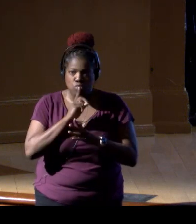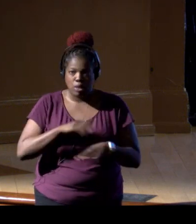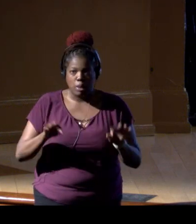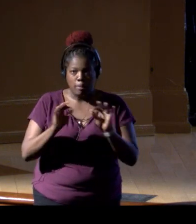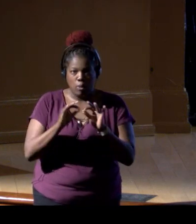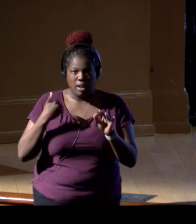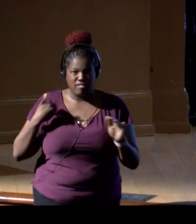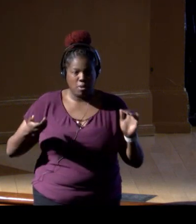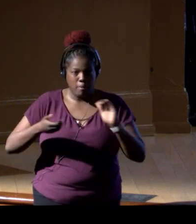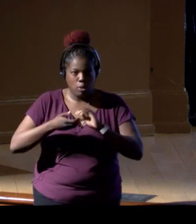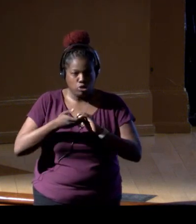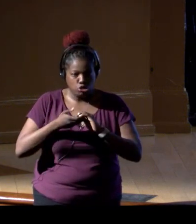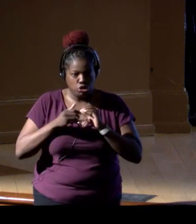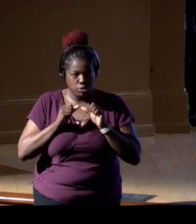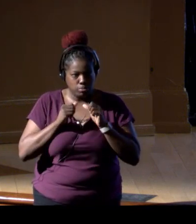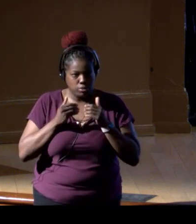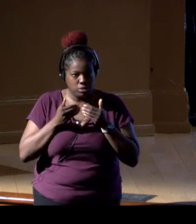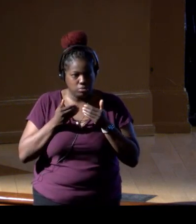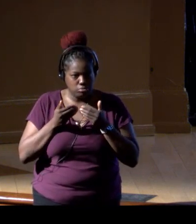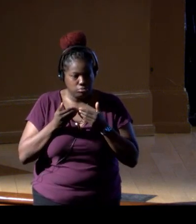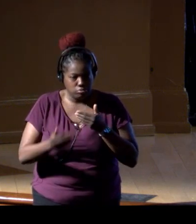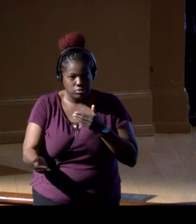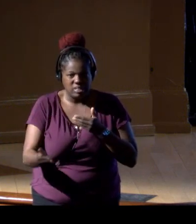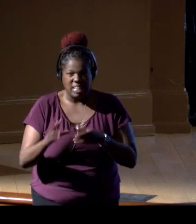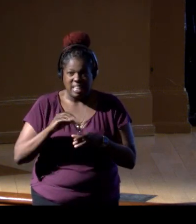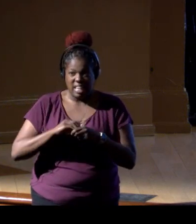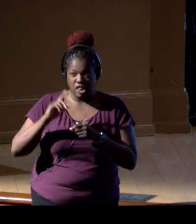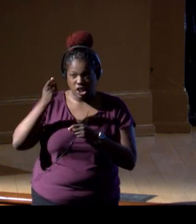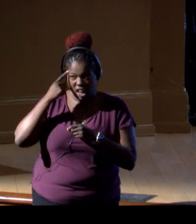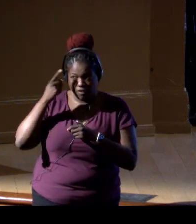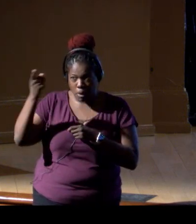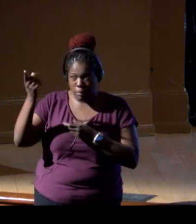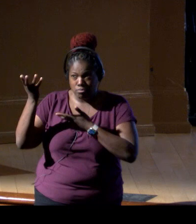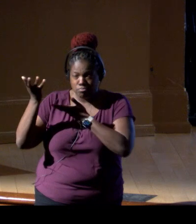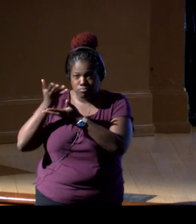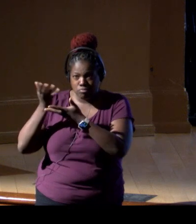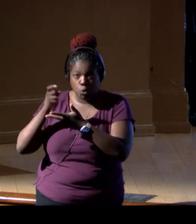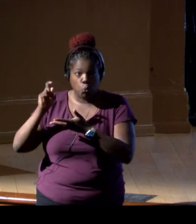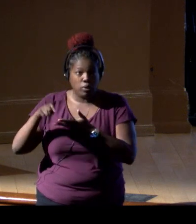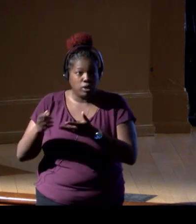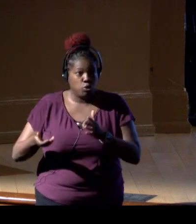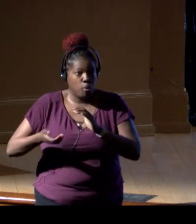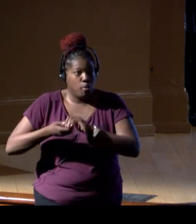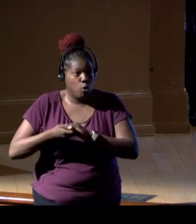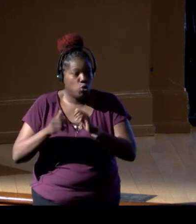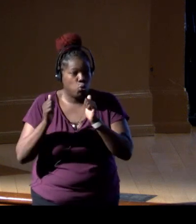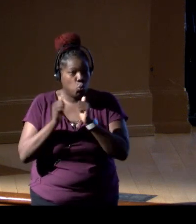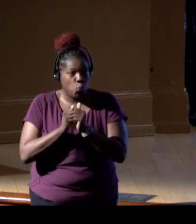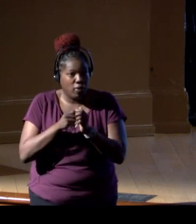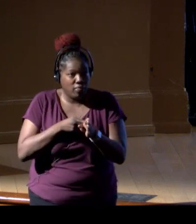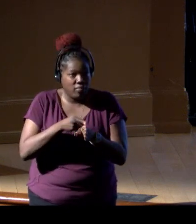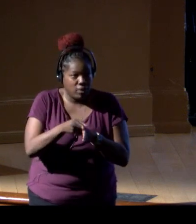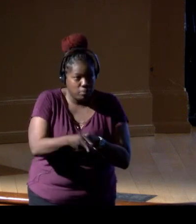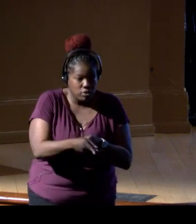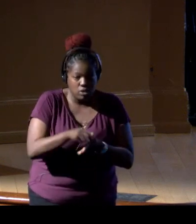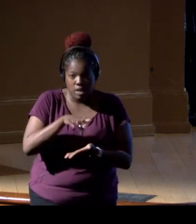as we move forward. Within government, we've absolutely gotta partner with industry, with academia,